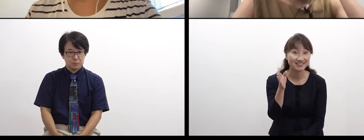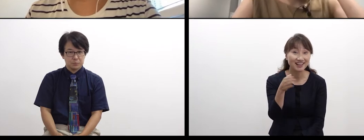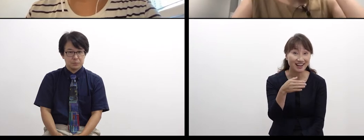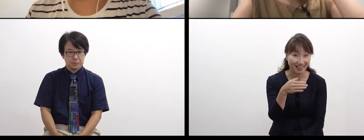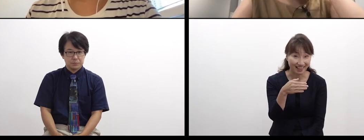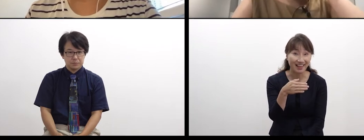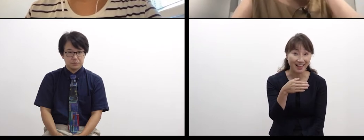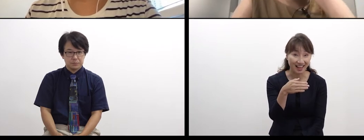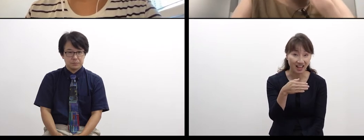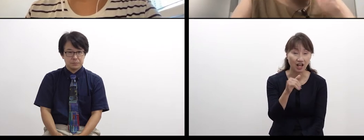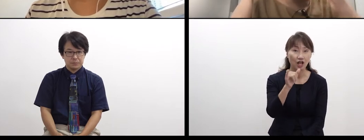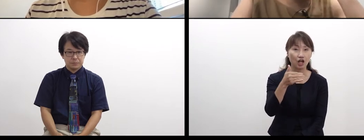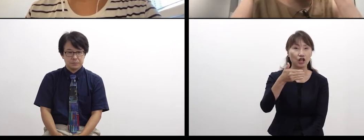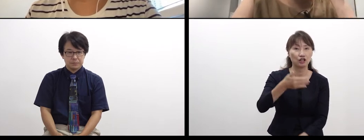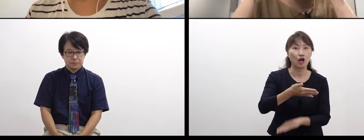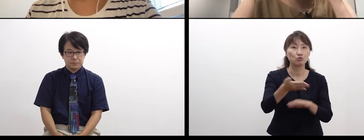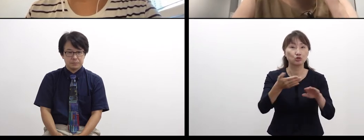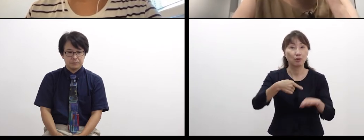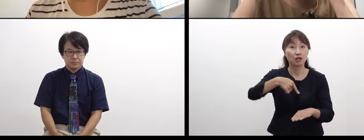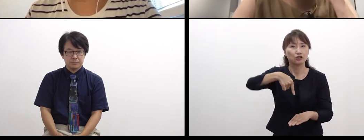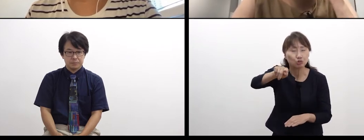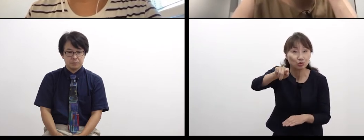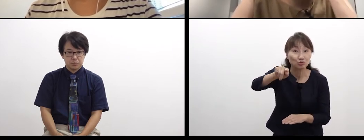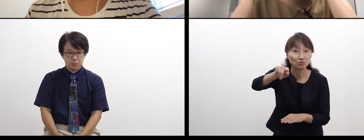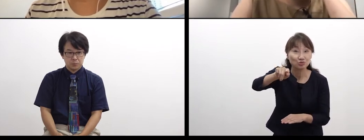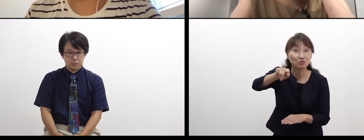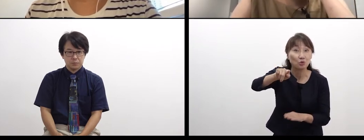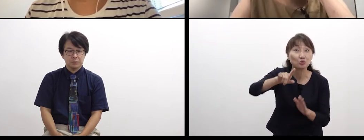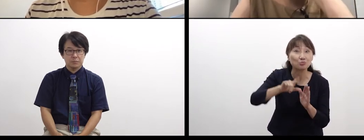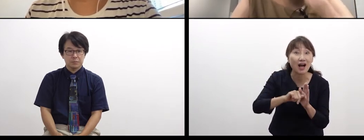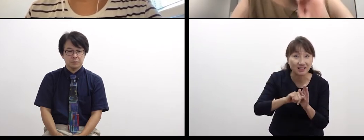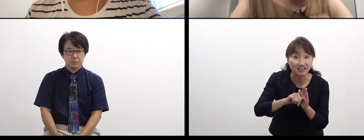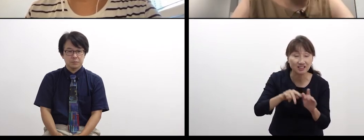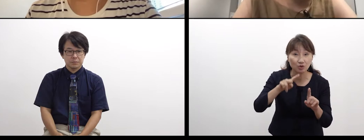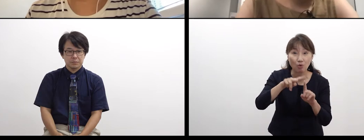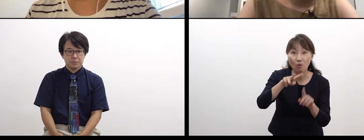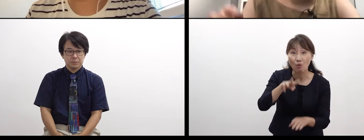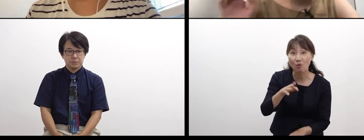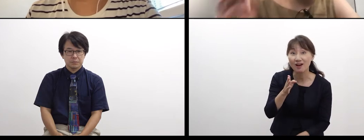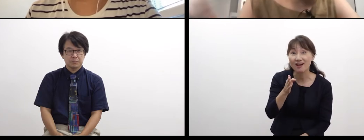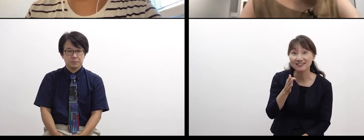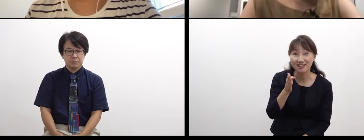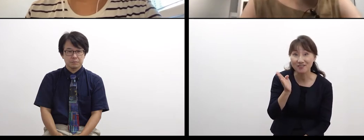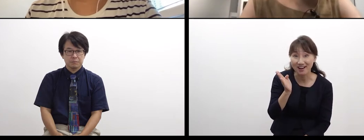the Yakushima Island from tomorrow,